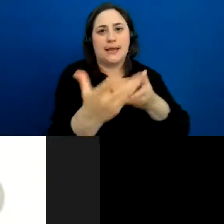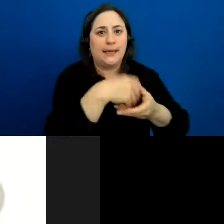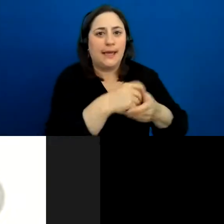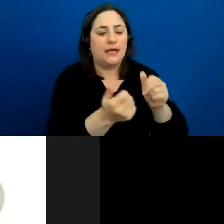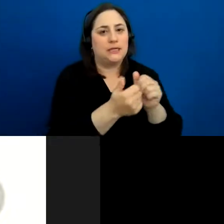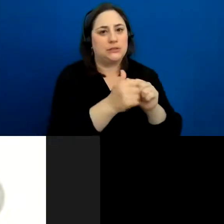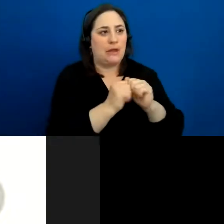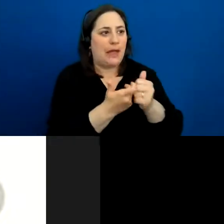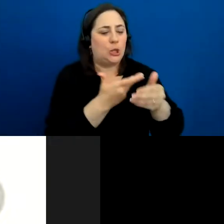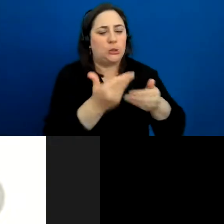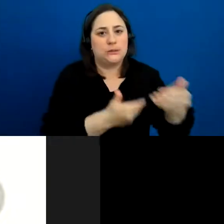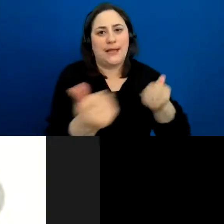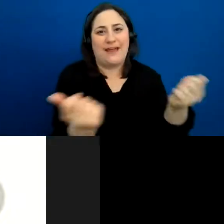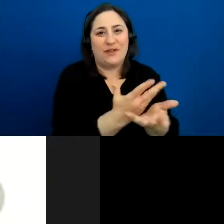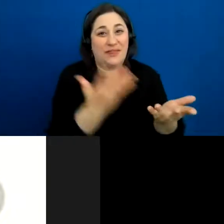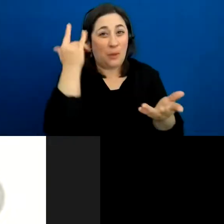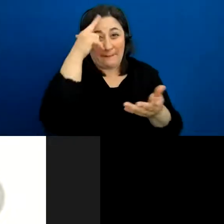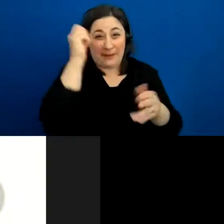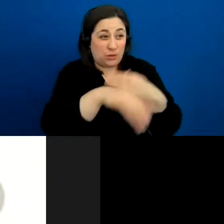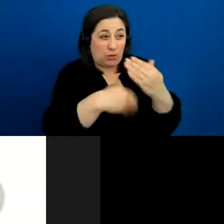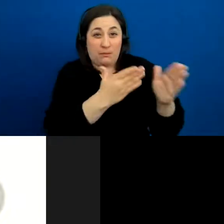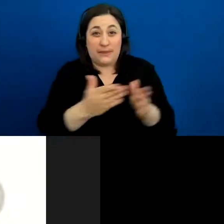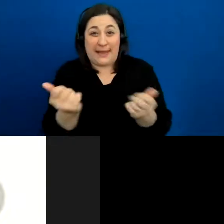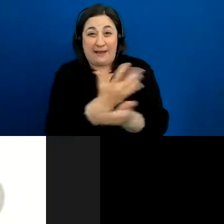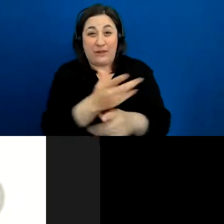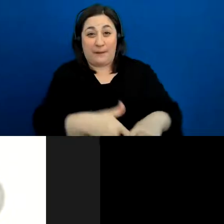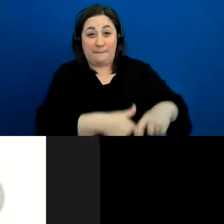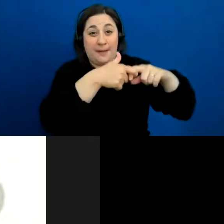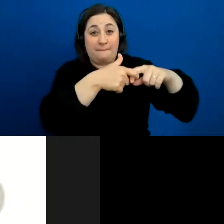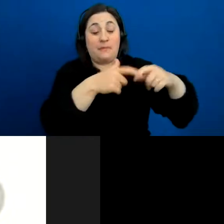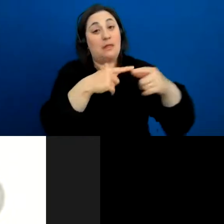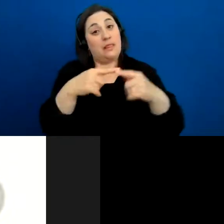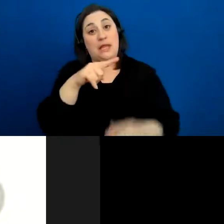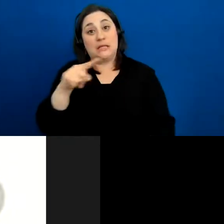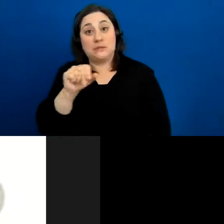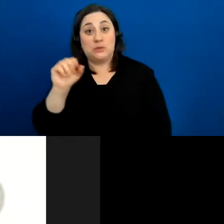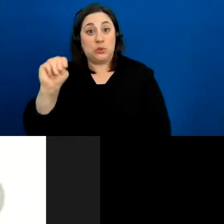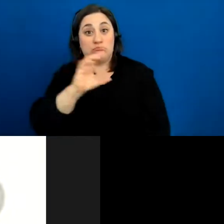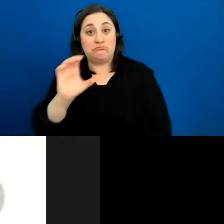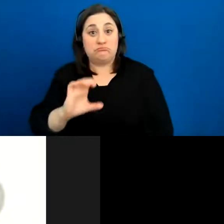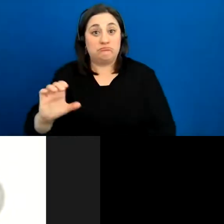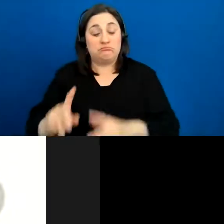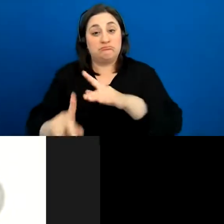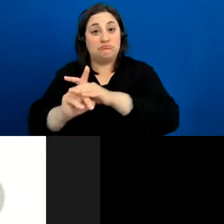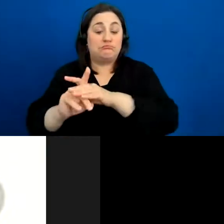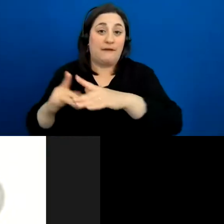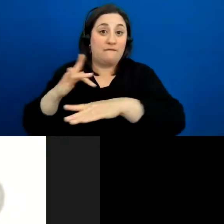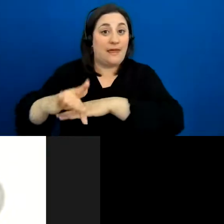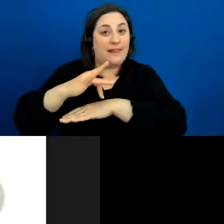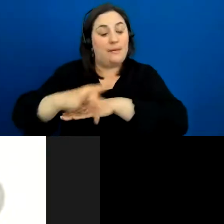put on halt. And then Zoom popped up and kind of took everything to a new level, it made everything